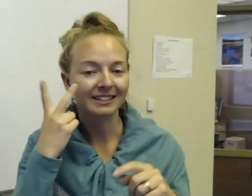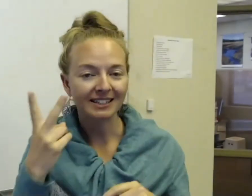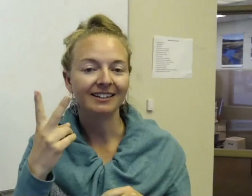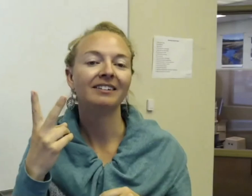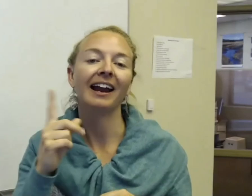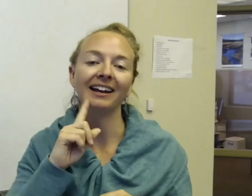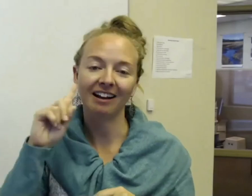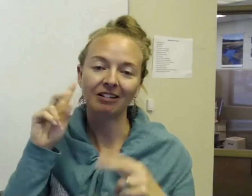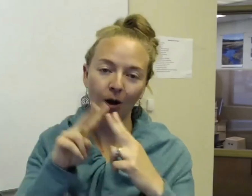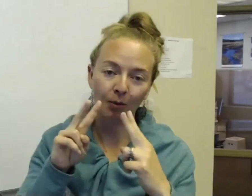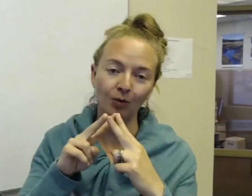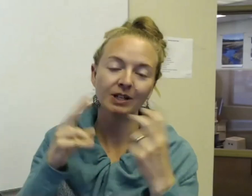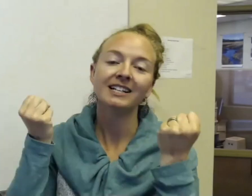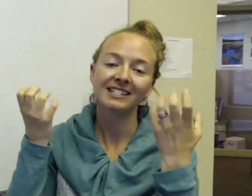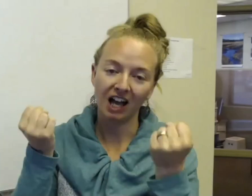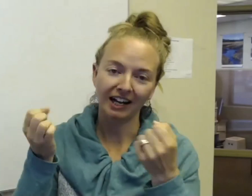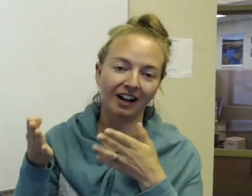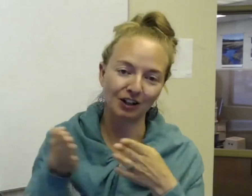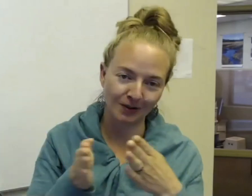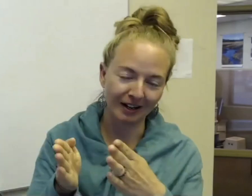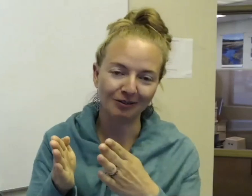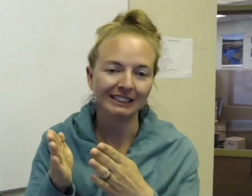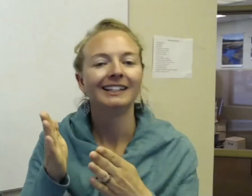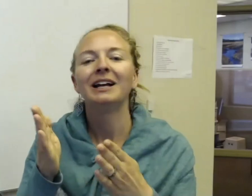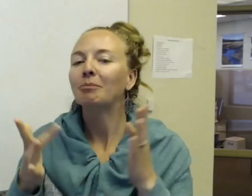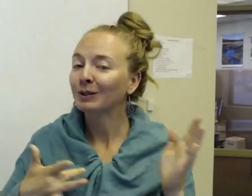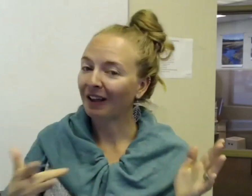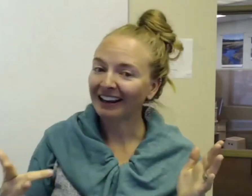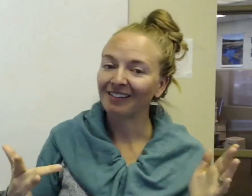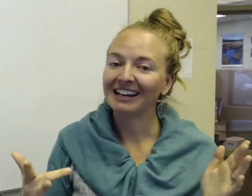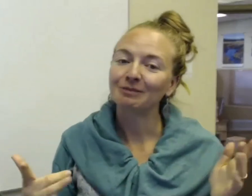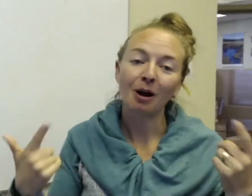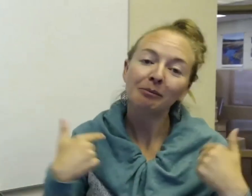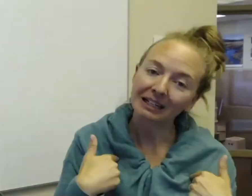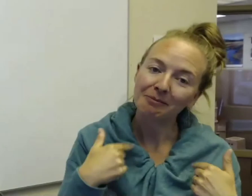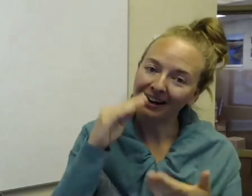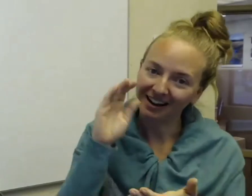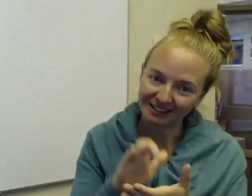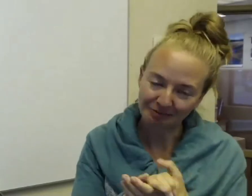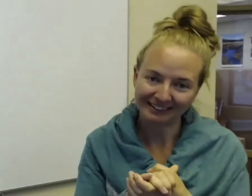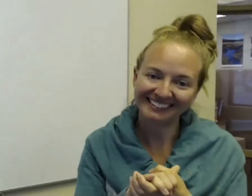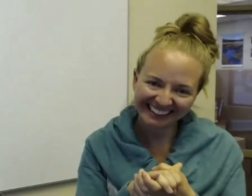to see a deaf couple signing on the trail, most likely it's probably me and my husband,